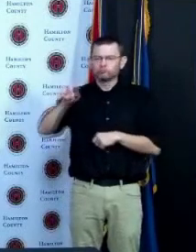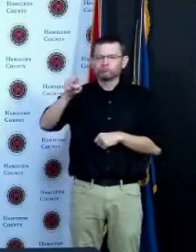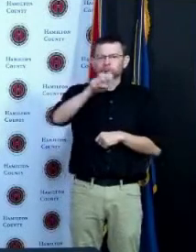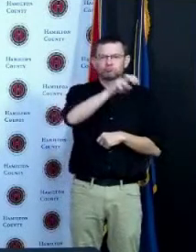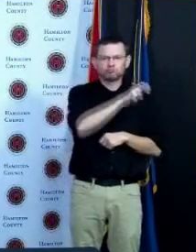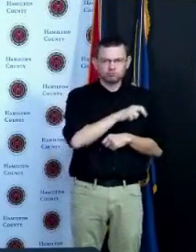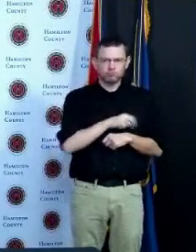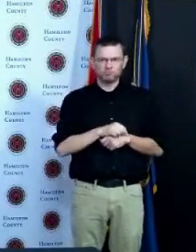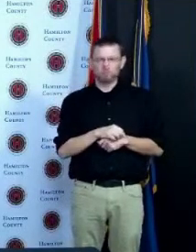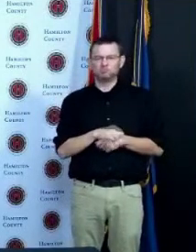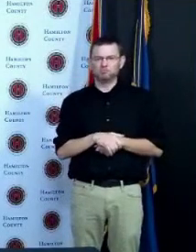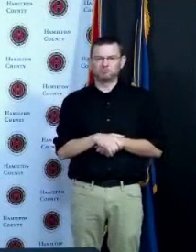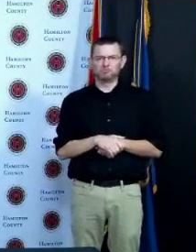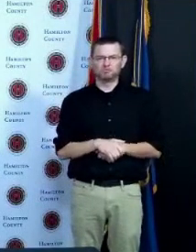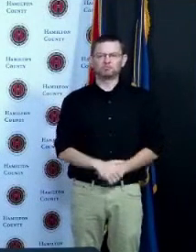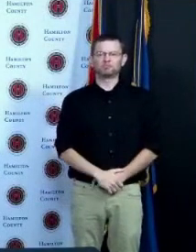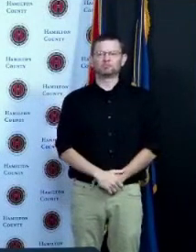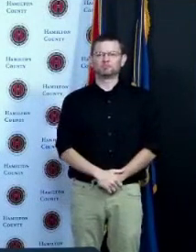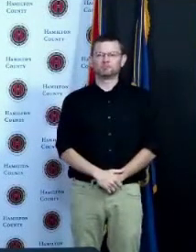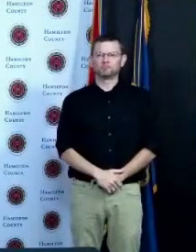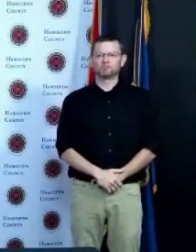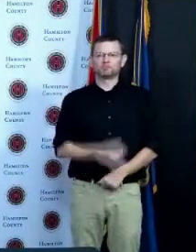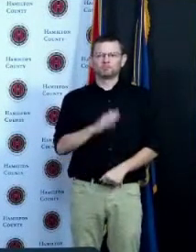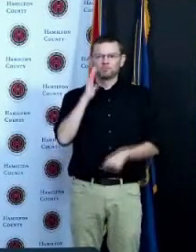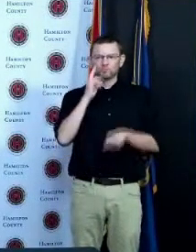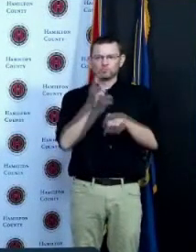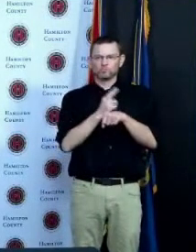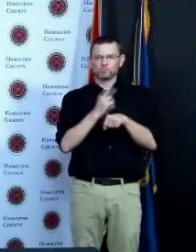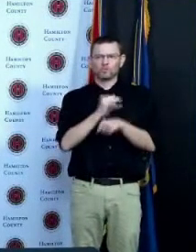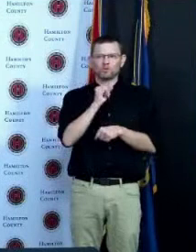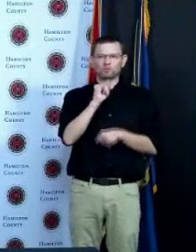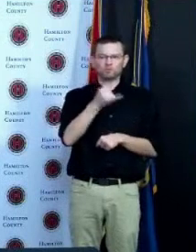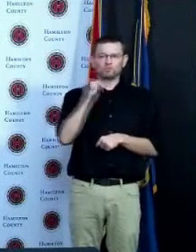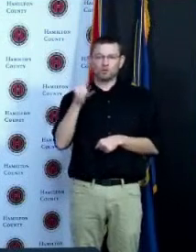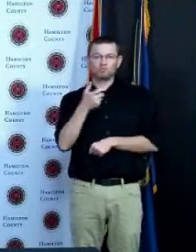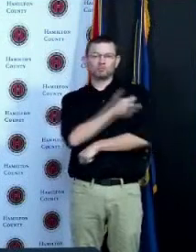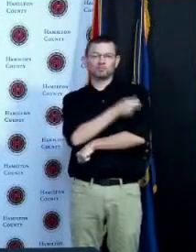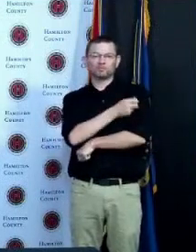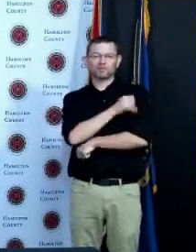we'll be using a Johnson & Johnson vaccine at these sites initially and if we find that folks